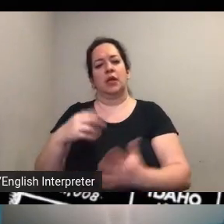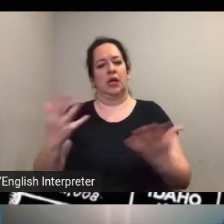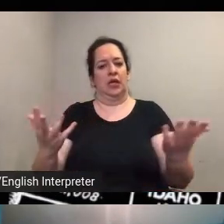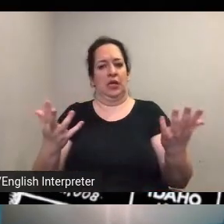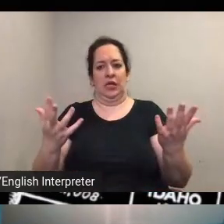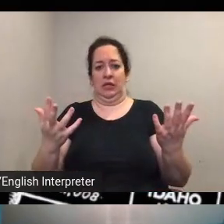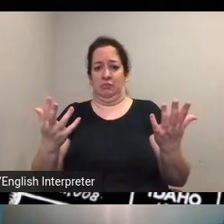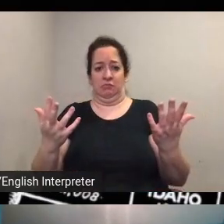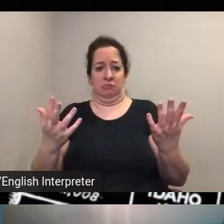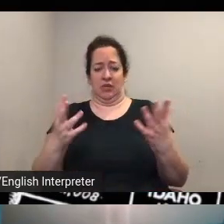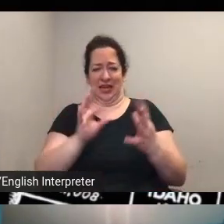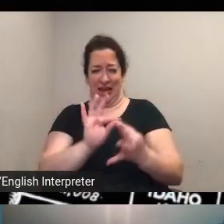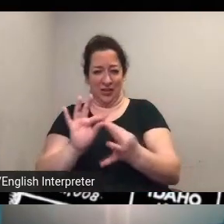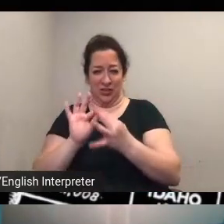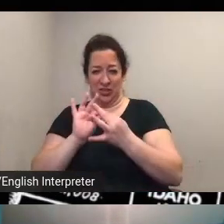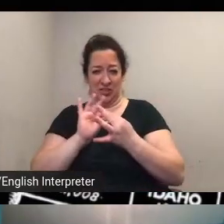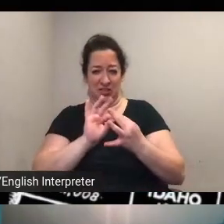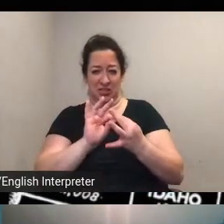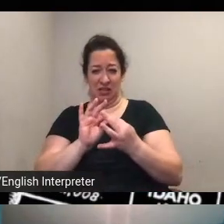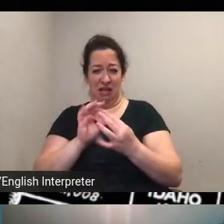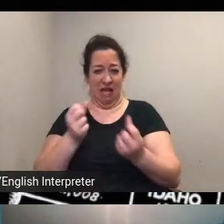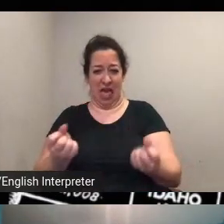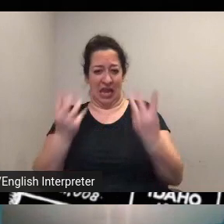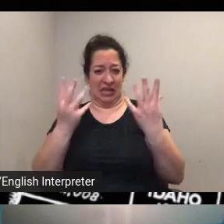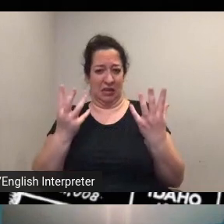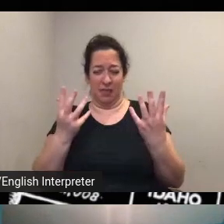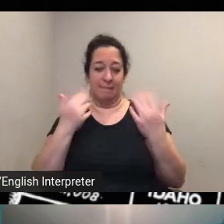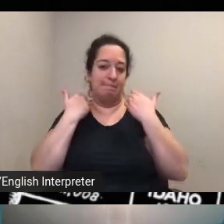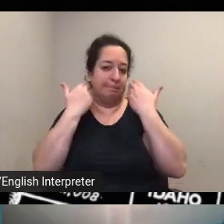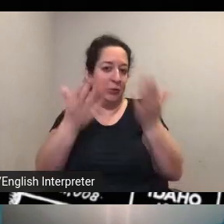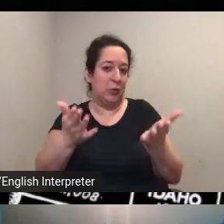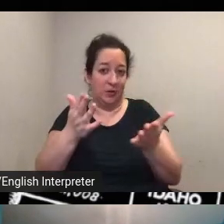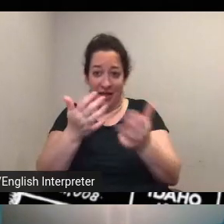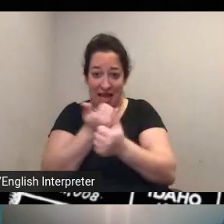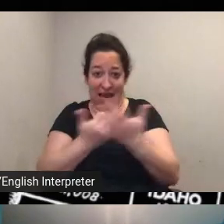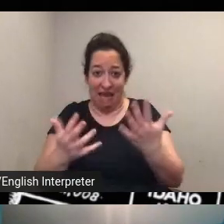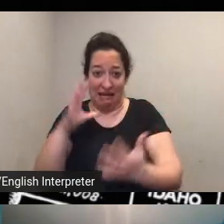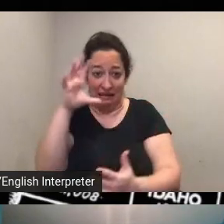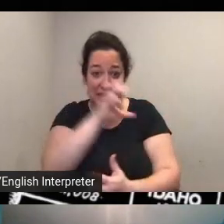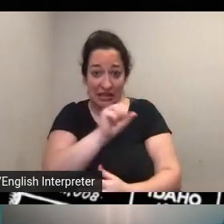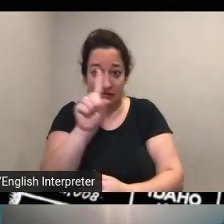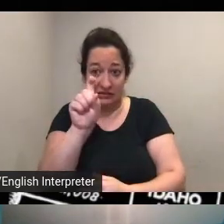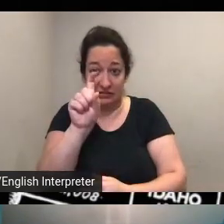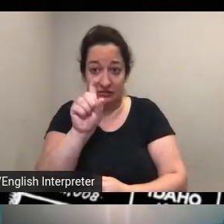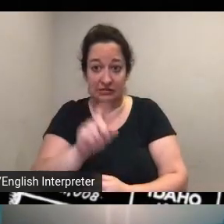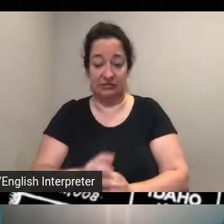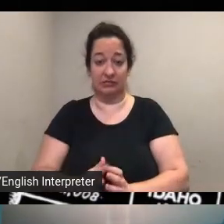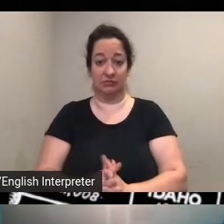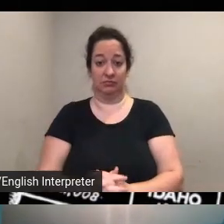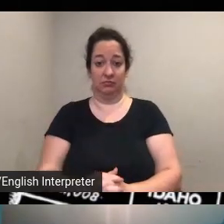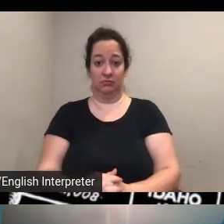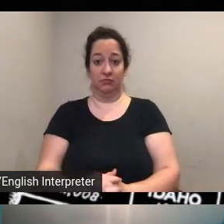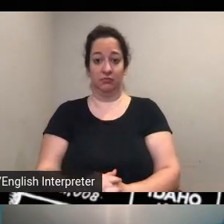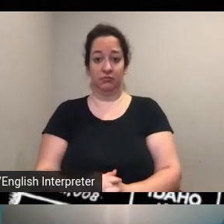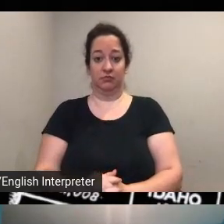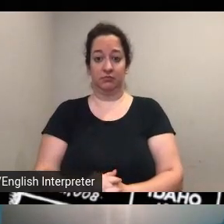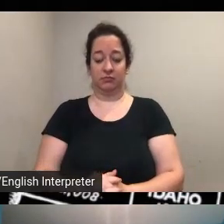any um guess on that